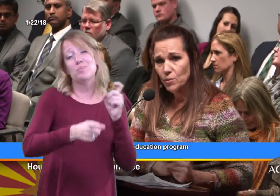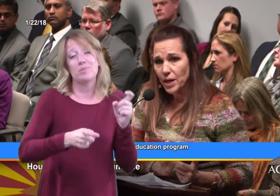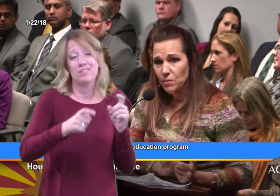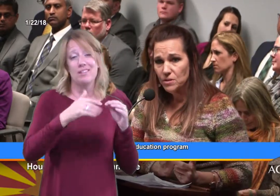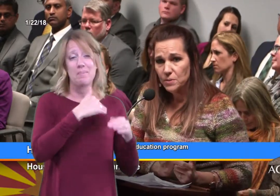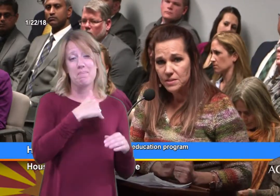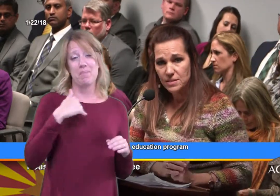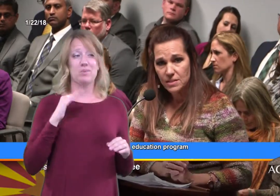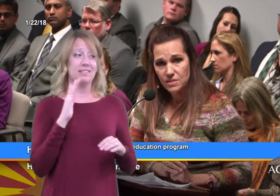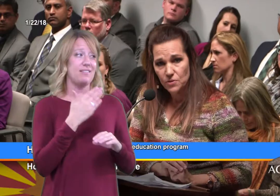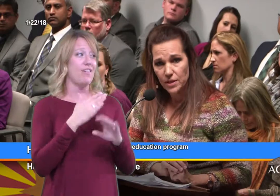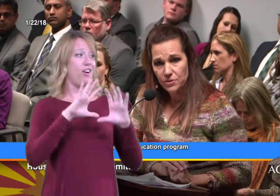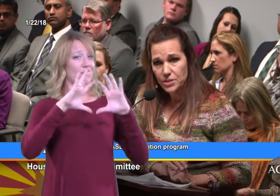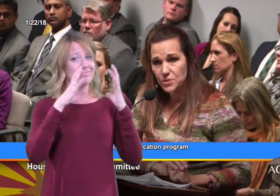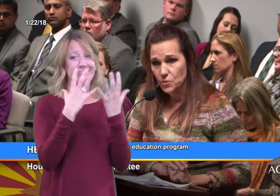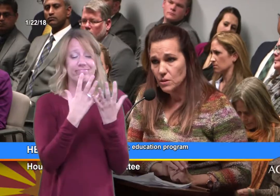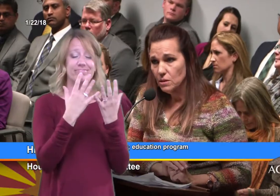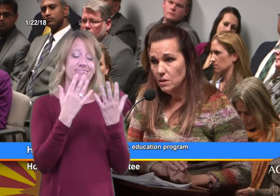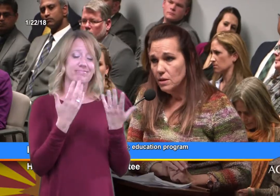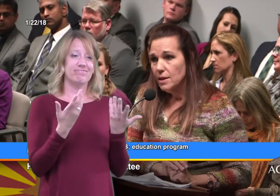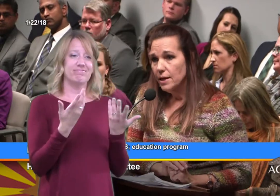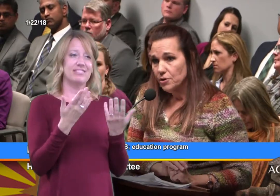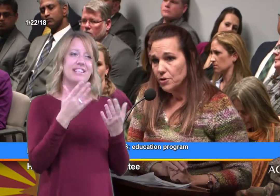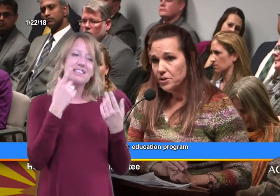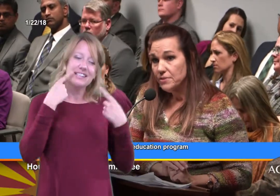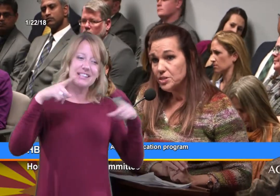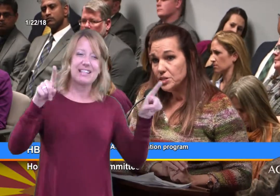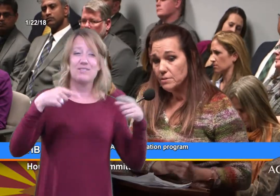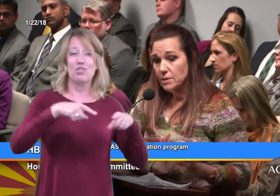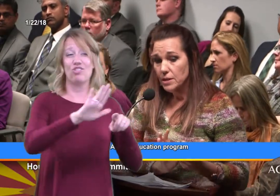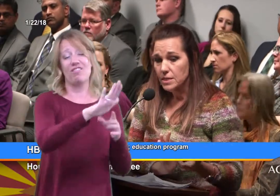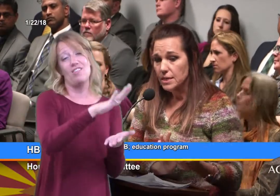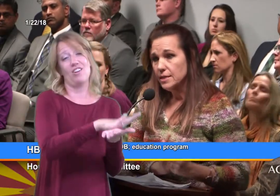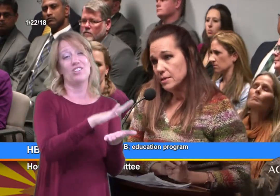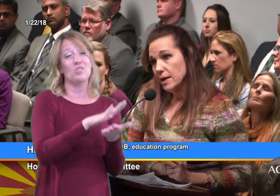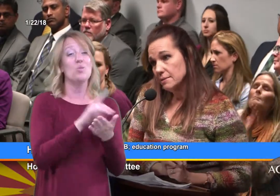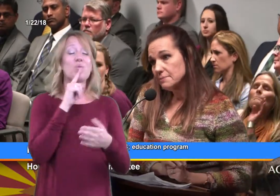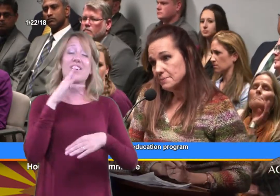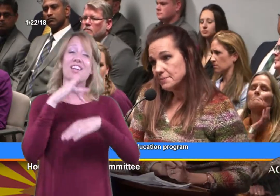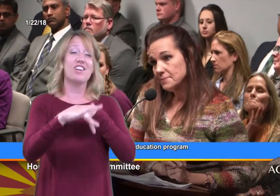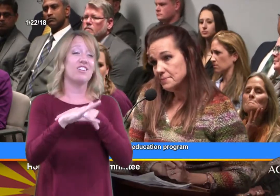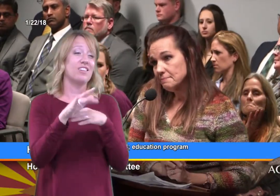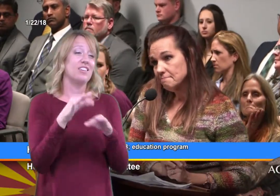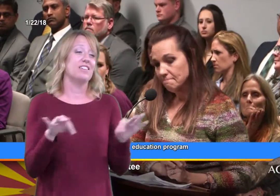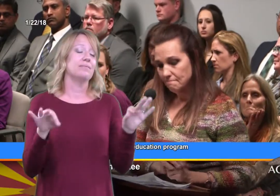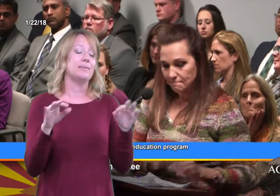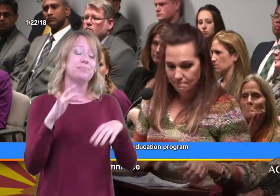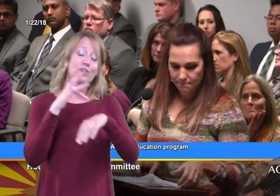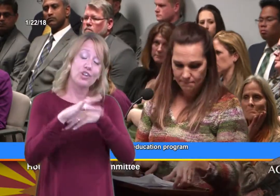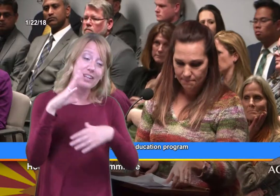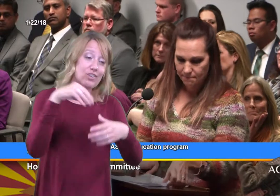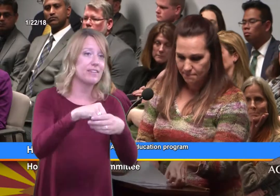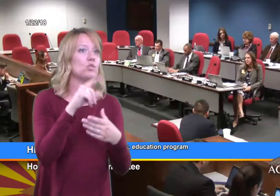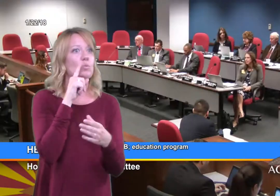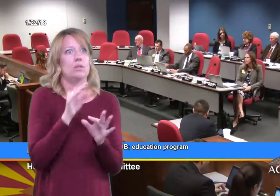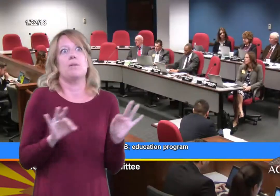They will be able to be successful later in school. And early intervention is a key to that. (Rep. Boyer) Okay, thank you. Members, any questions?